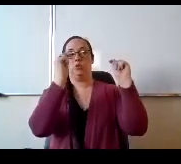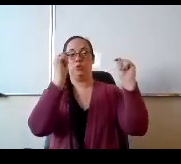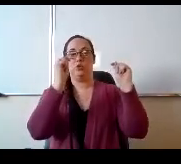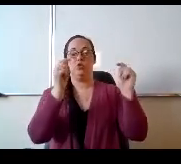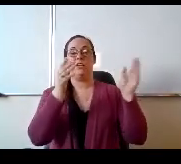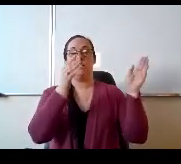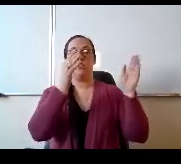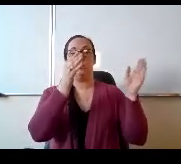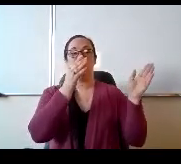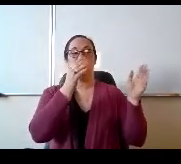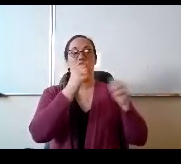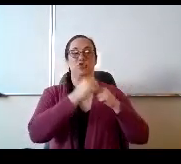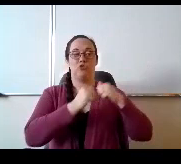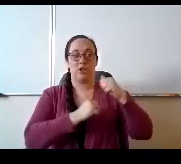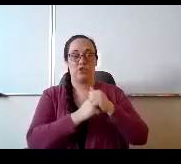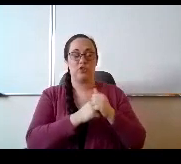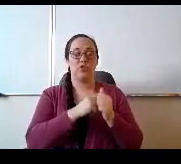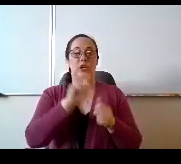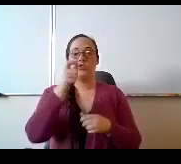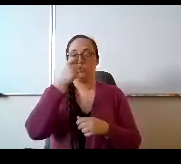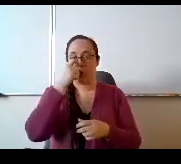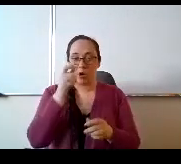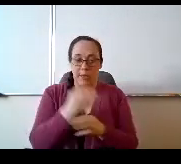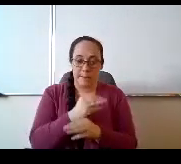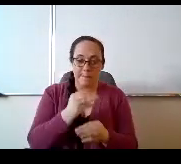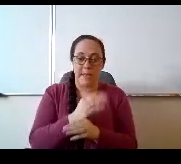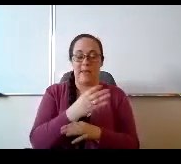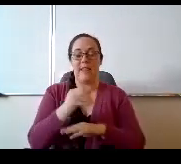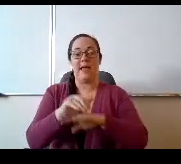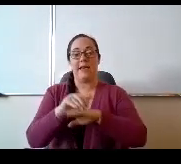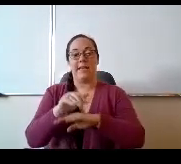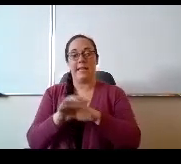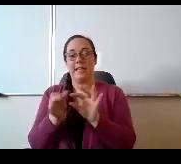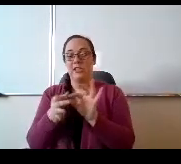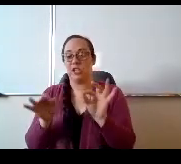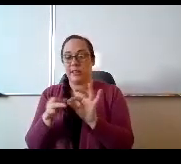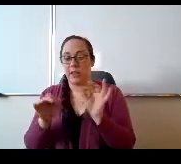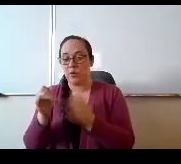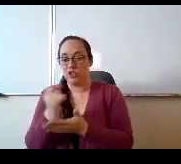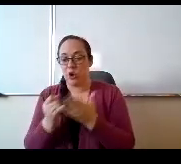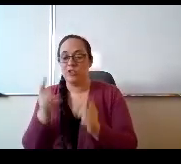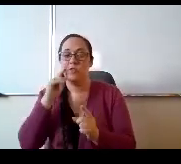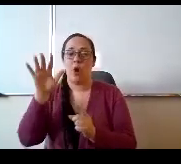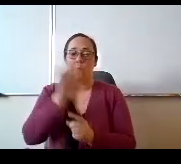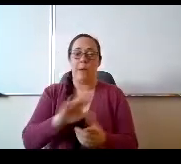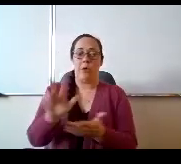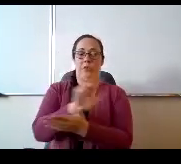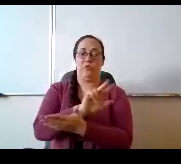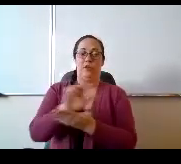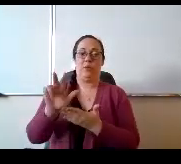structured, targeted math and English language arts for about three weeks after the end of the school year.